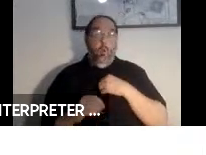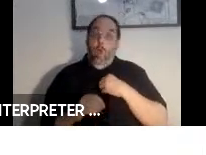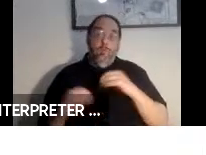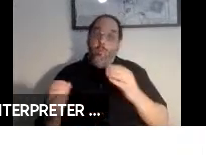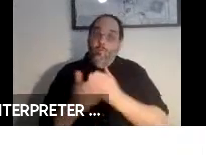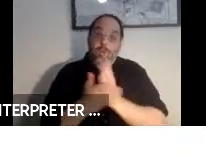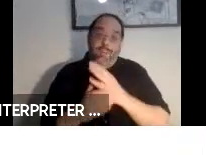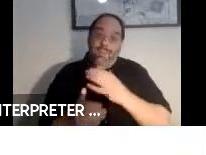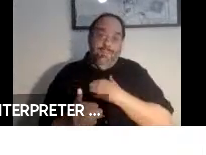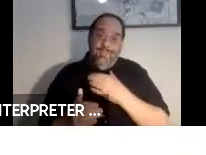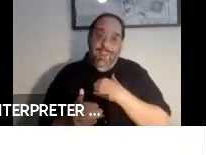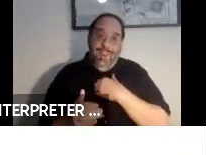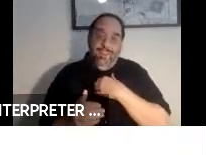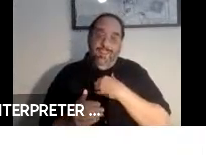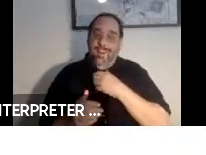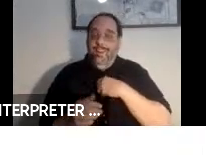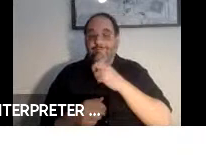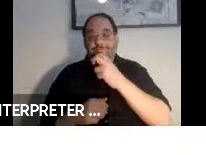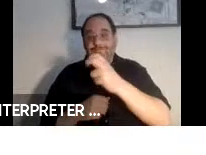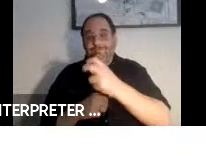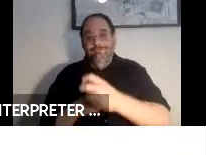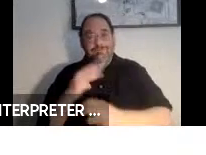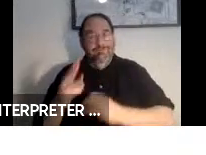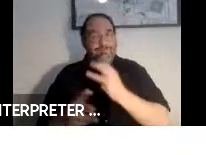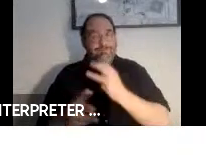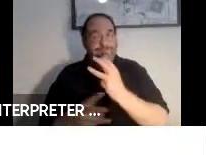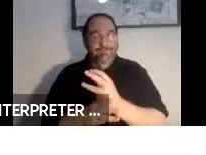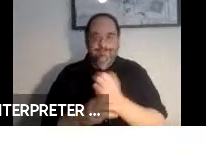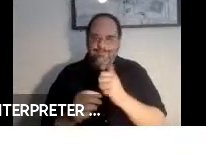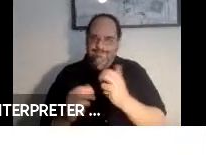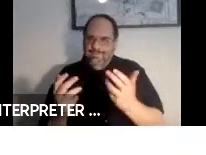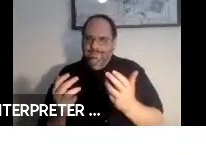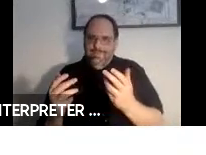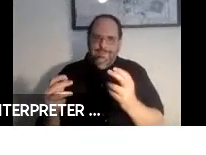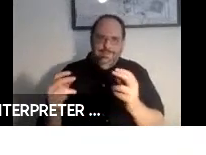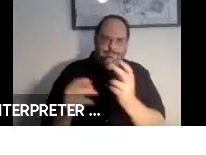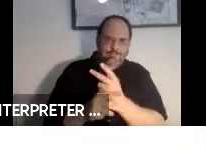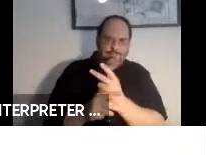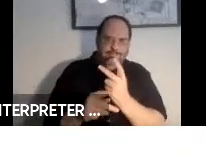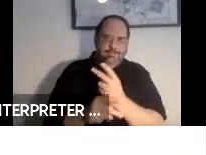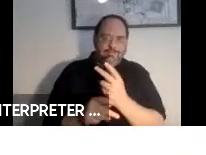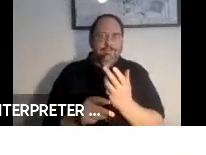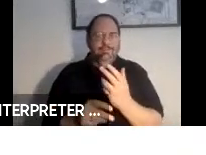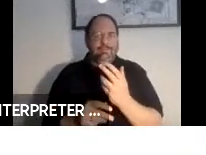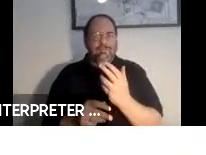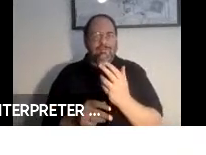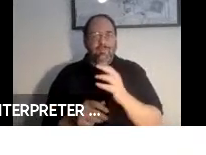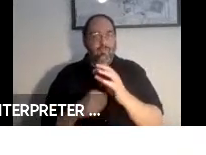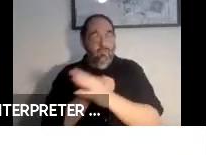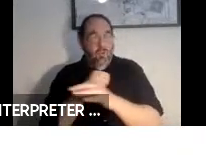halfway around the world and trying to navigate foreign languages and being jet lagged and